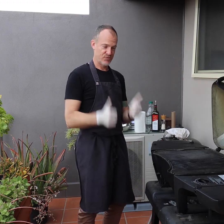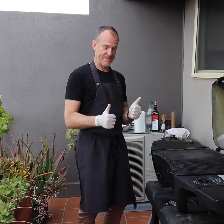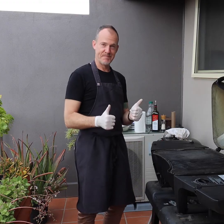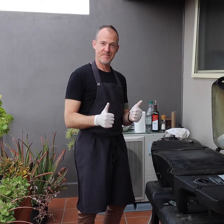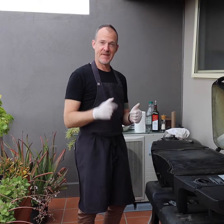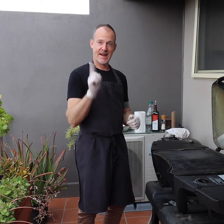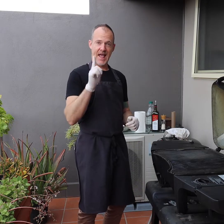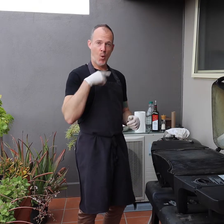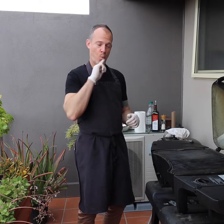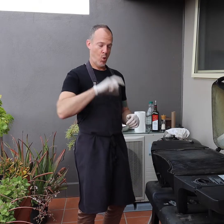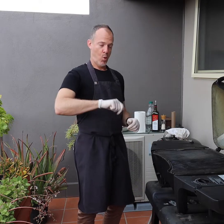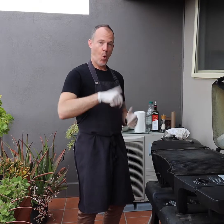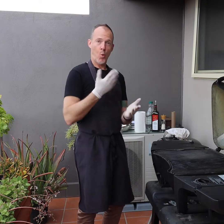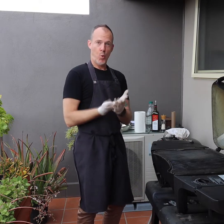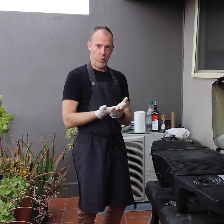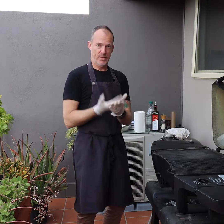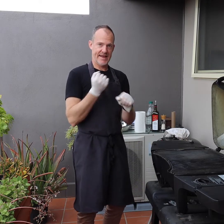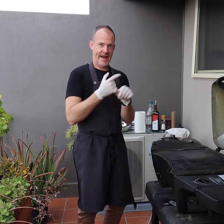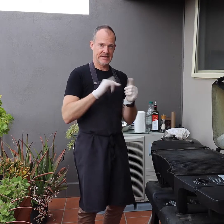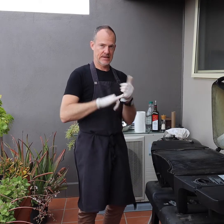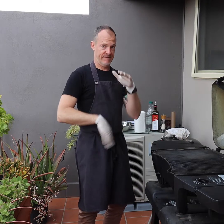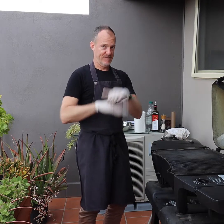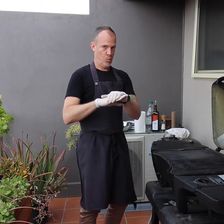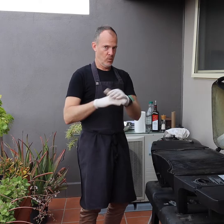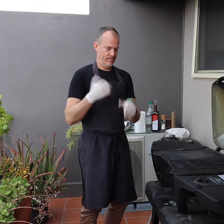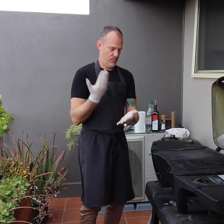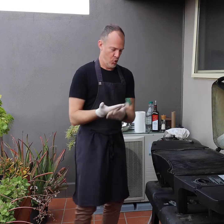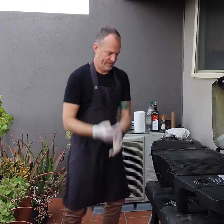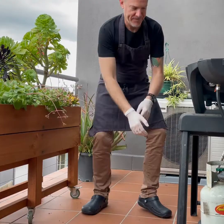Now we can turn the gas on full.